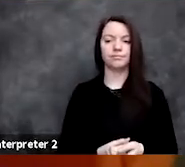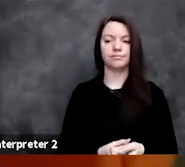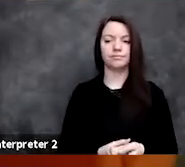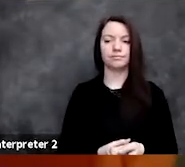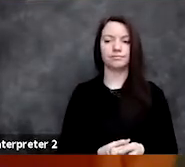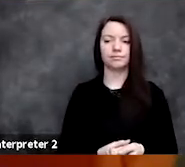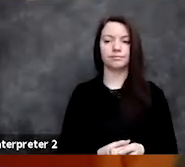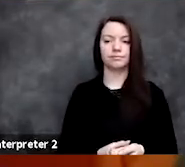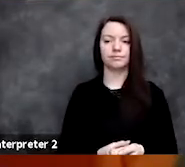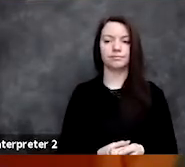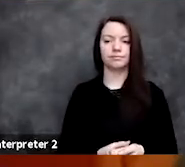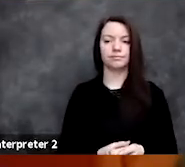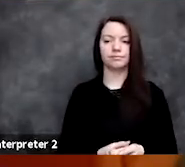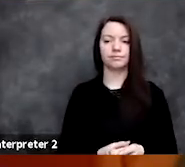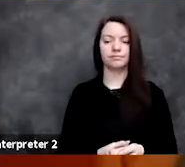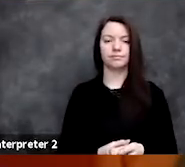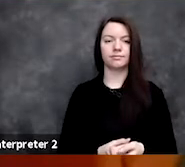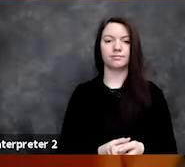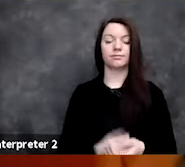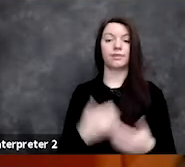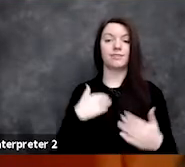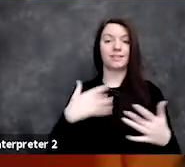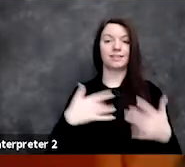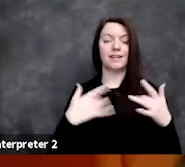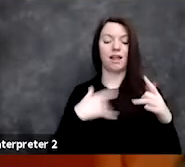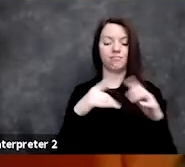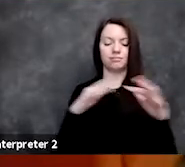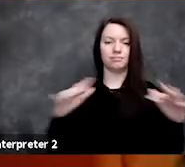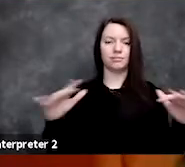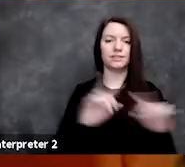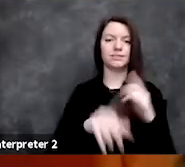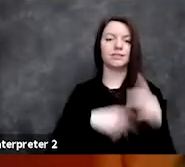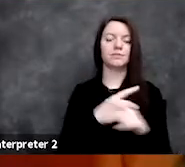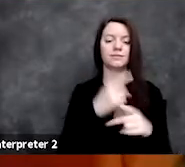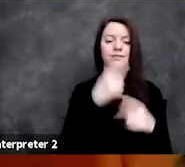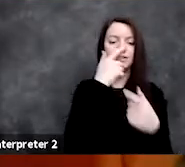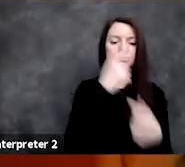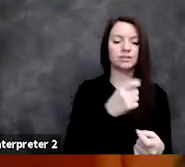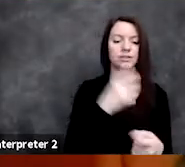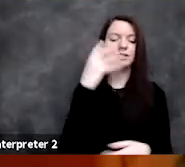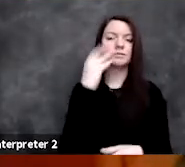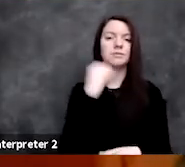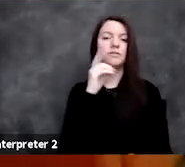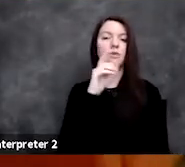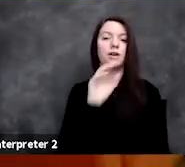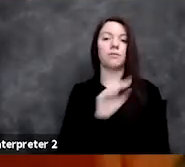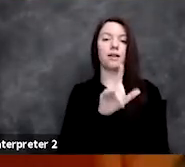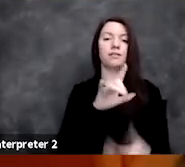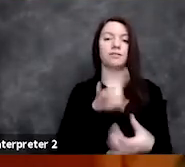So there's an exciting diversity of experience and interest in ML for healthcare on this panel,